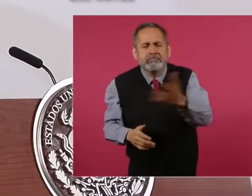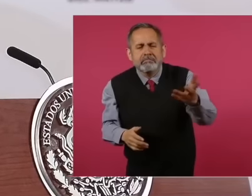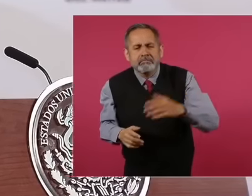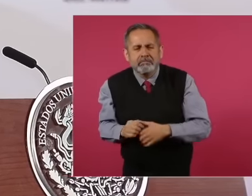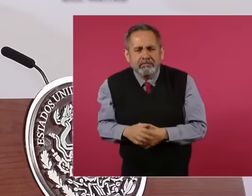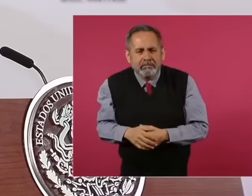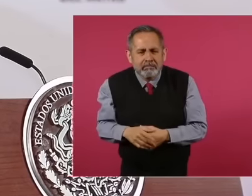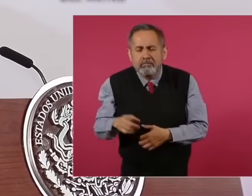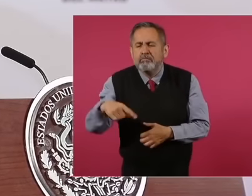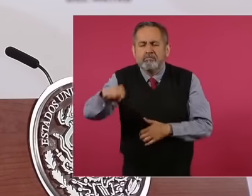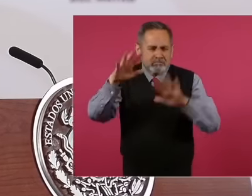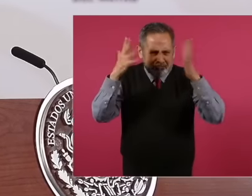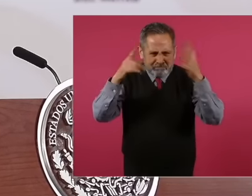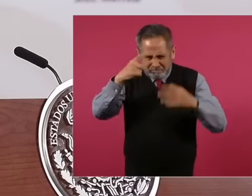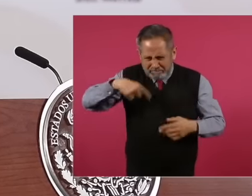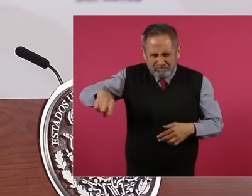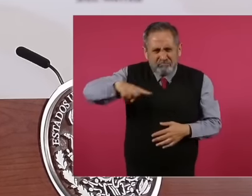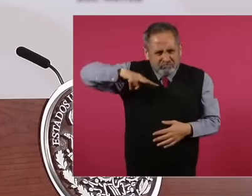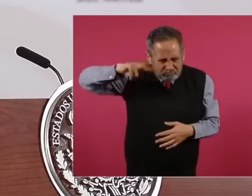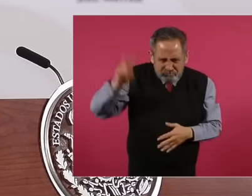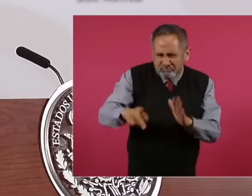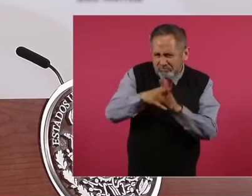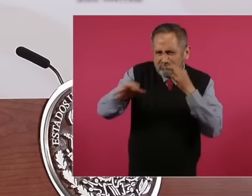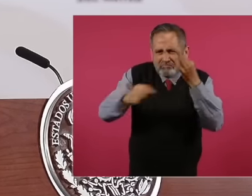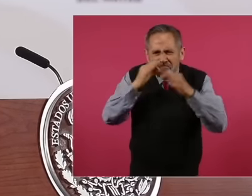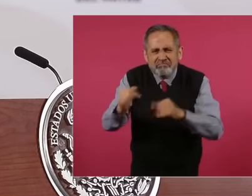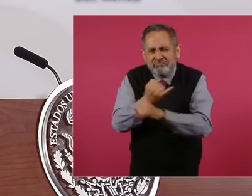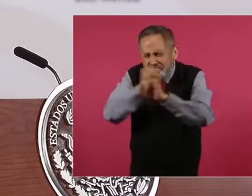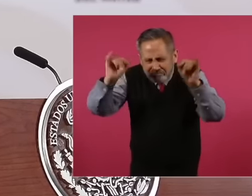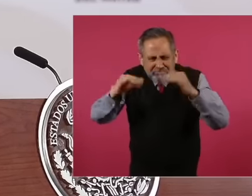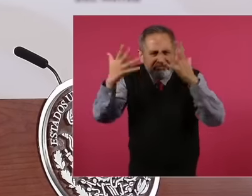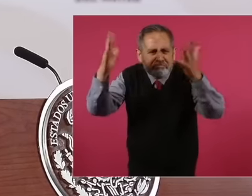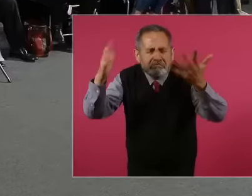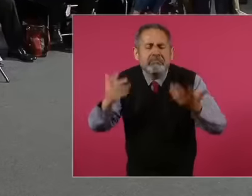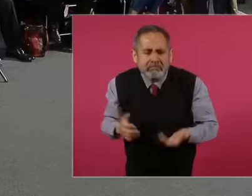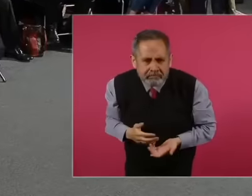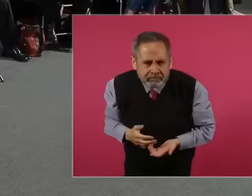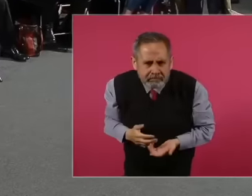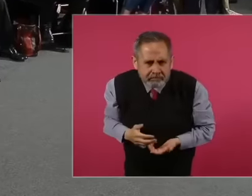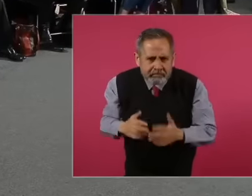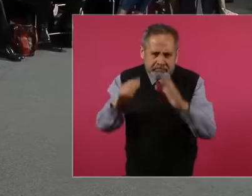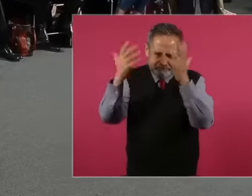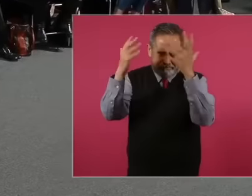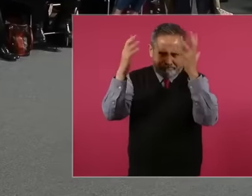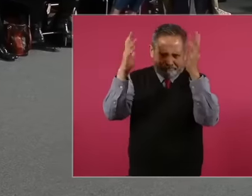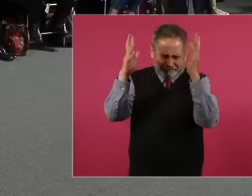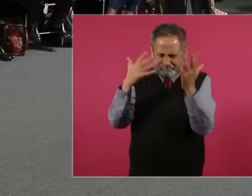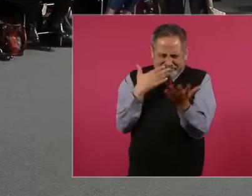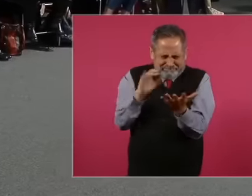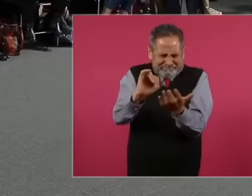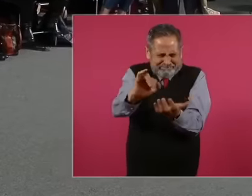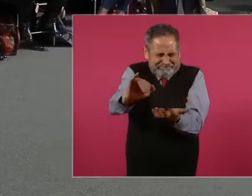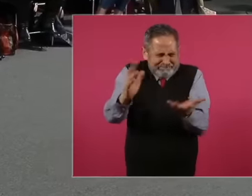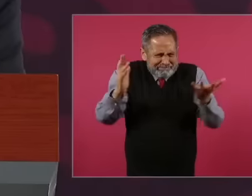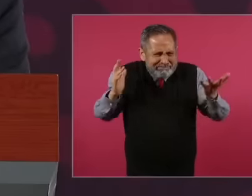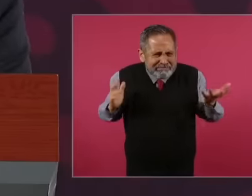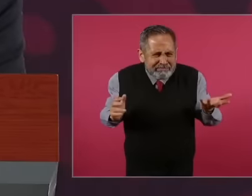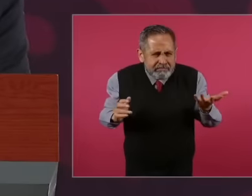true independent journalists. Ah, that too, thank you for applauding.